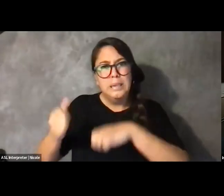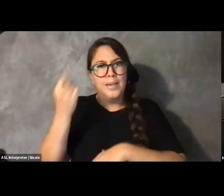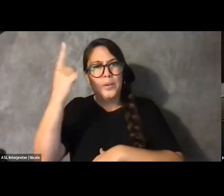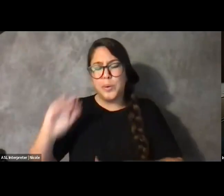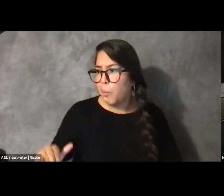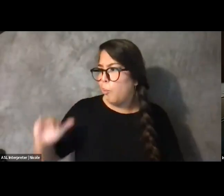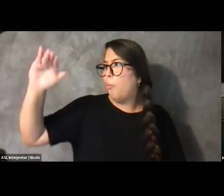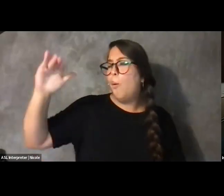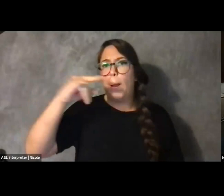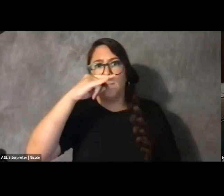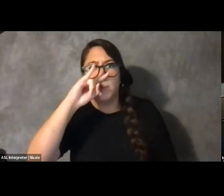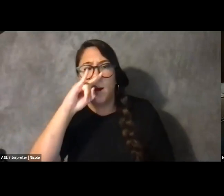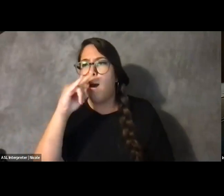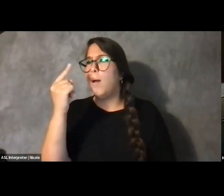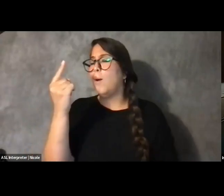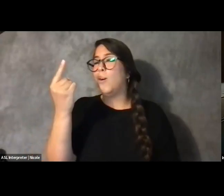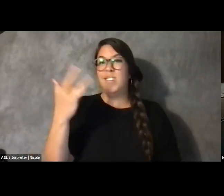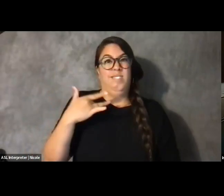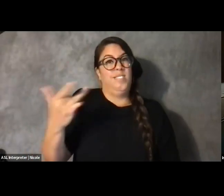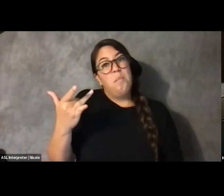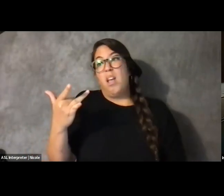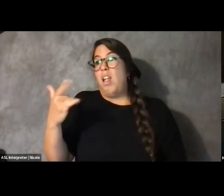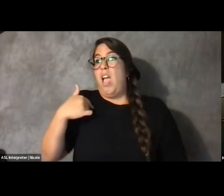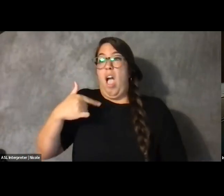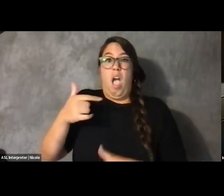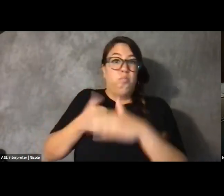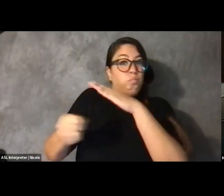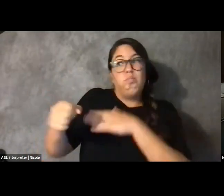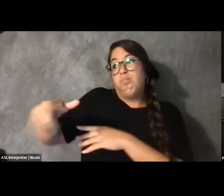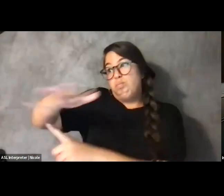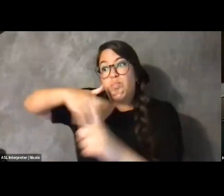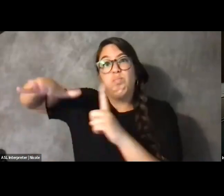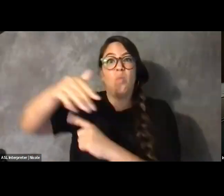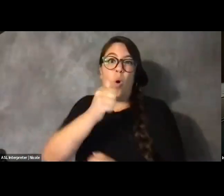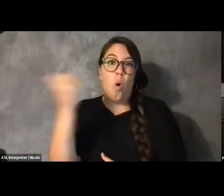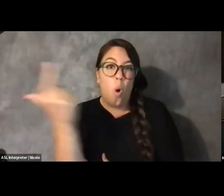up in almost all white spaces and going to all black churches on the weekends